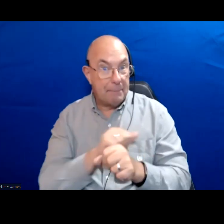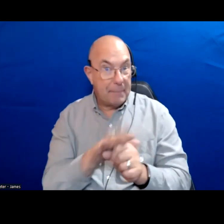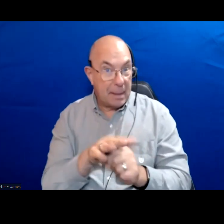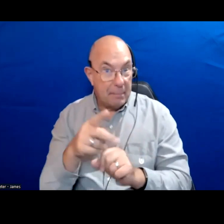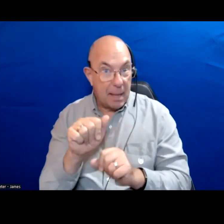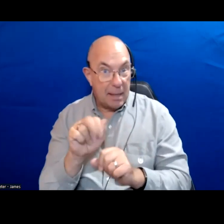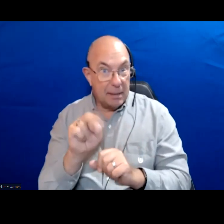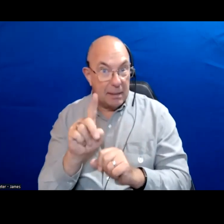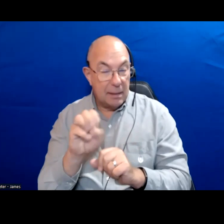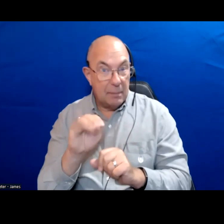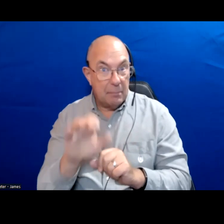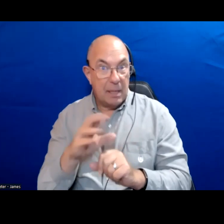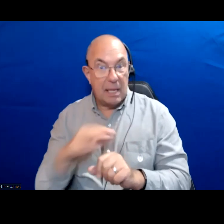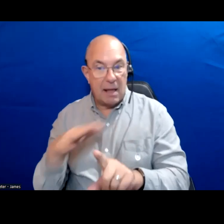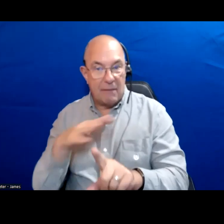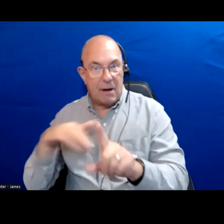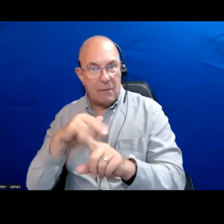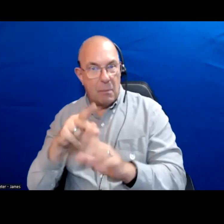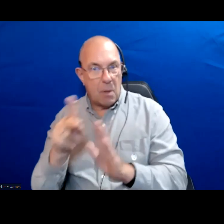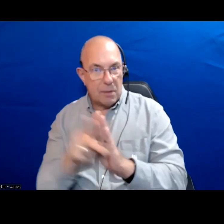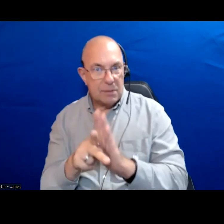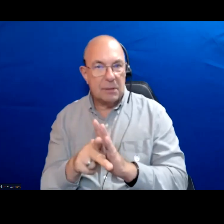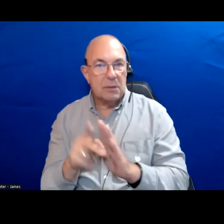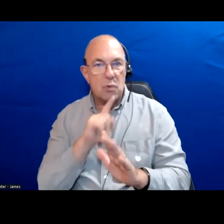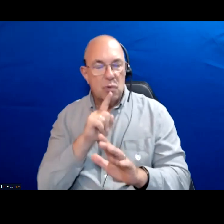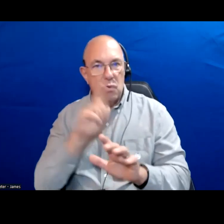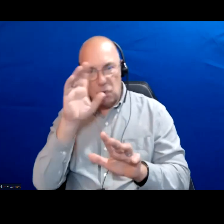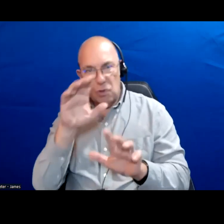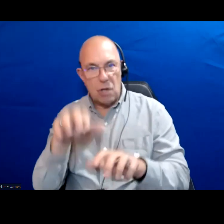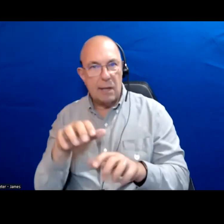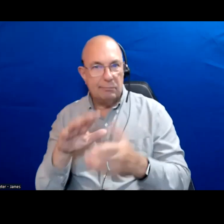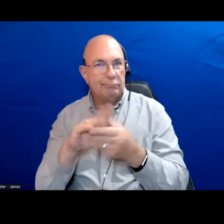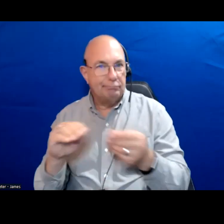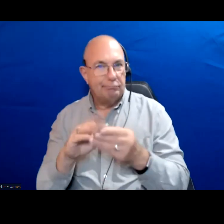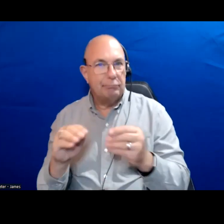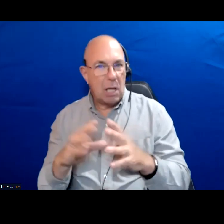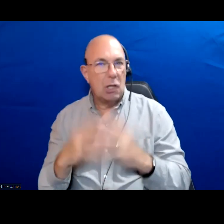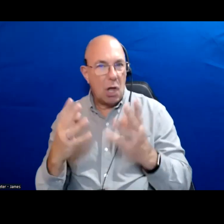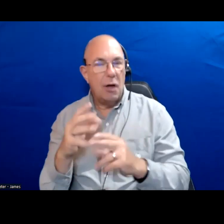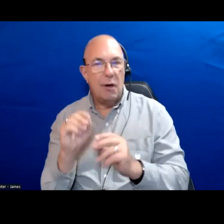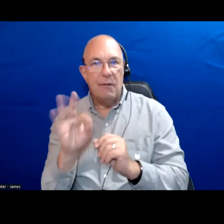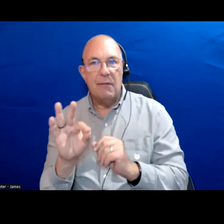In terms of environmental policy there has been shocking rebuttals sent by a lot of candidates